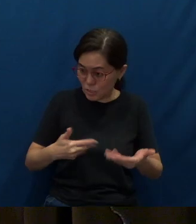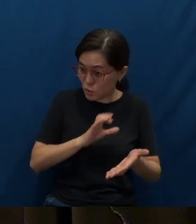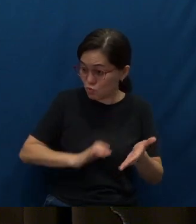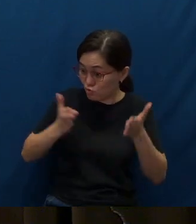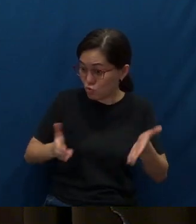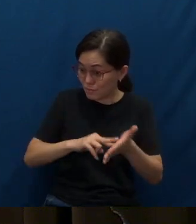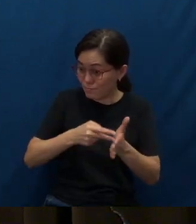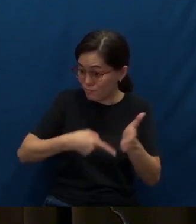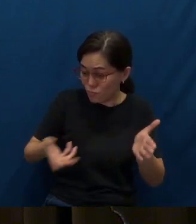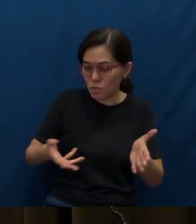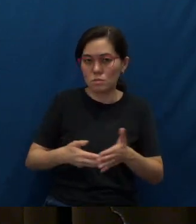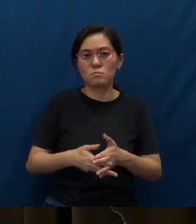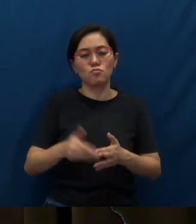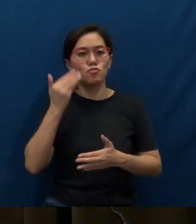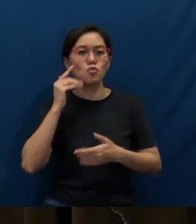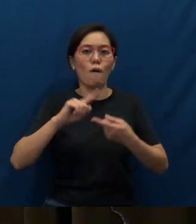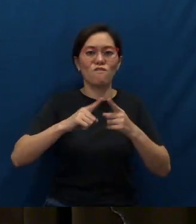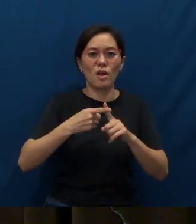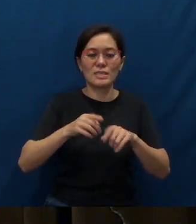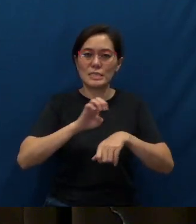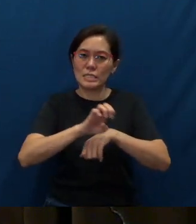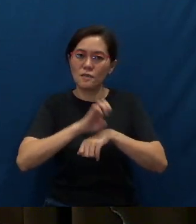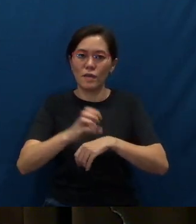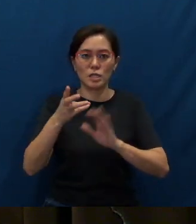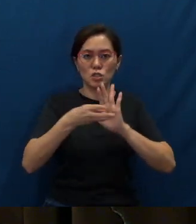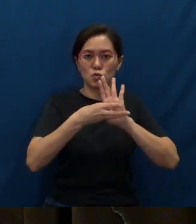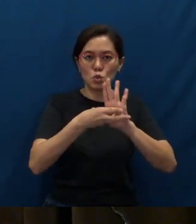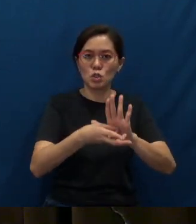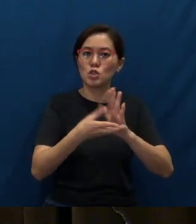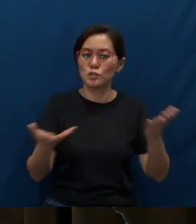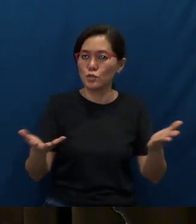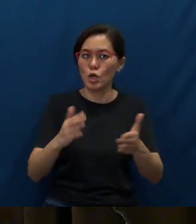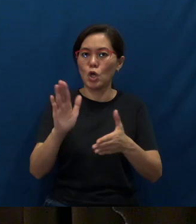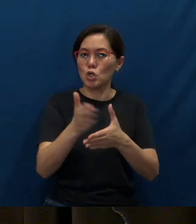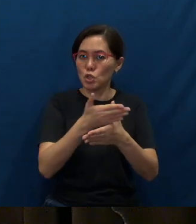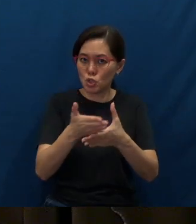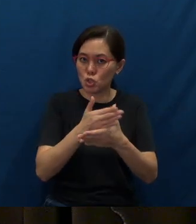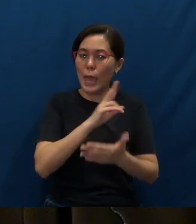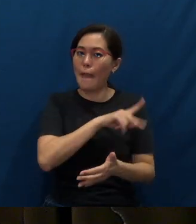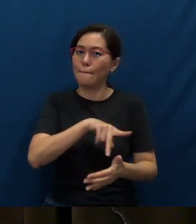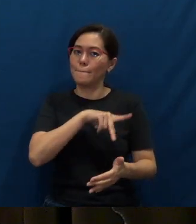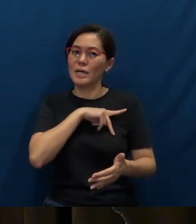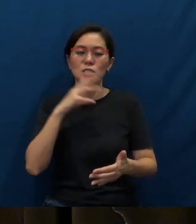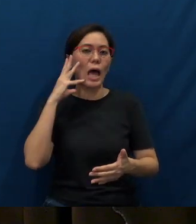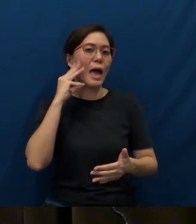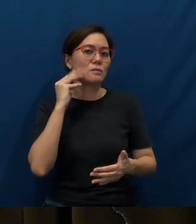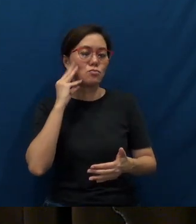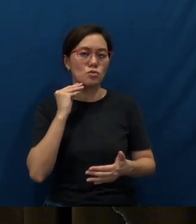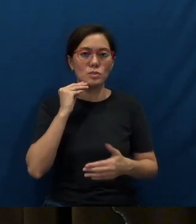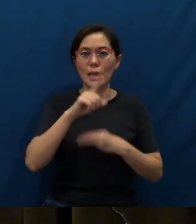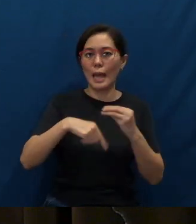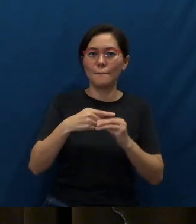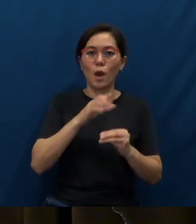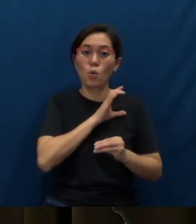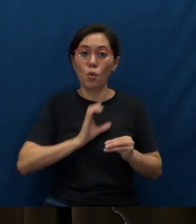Friends, effective witnesses share their personal experiences about Christ.